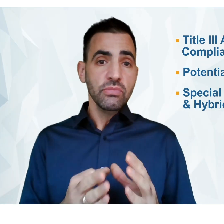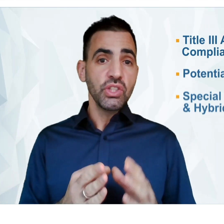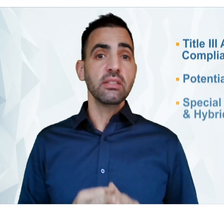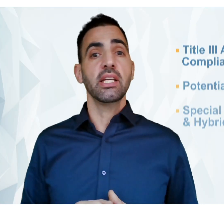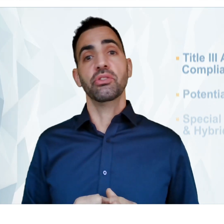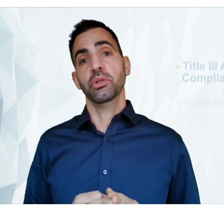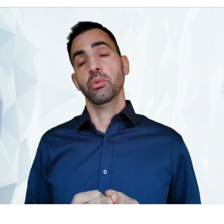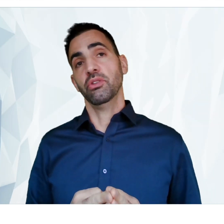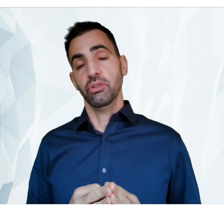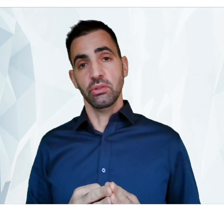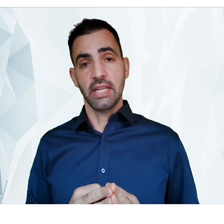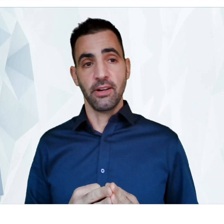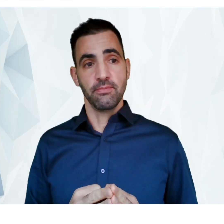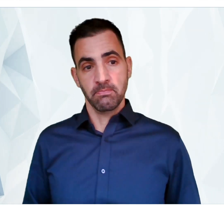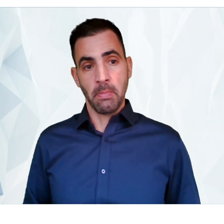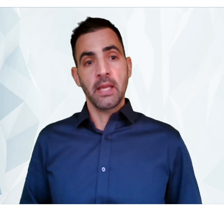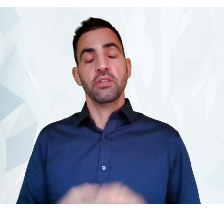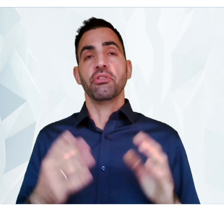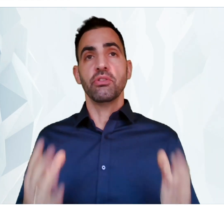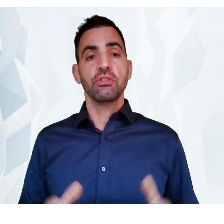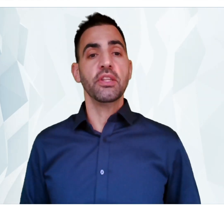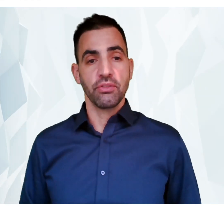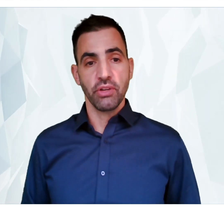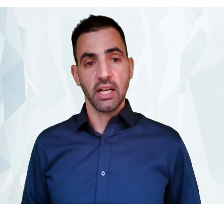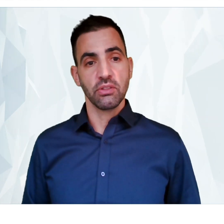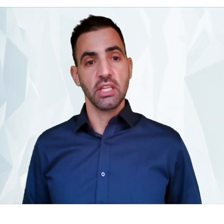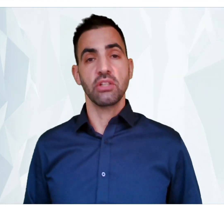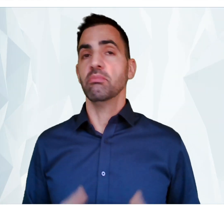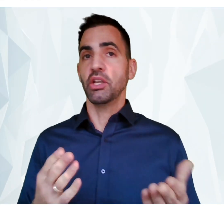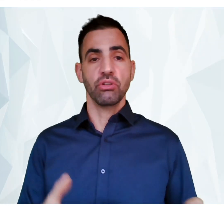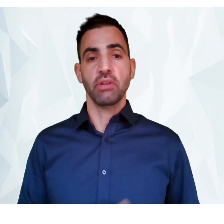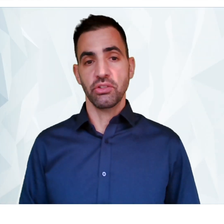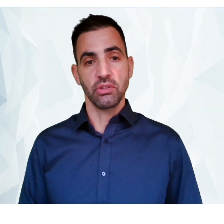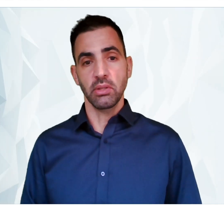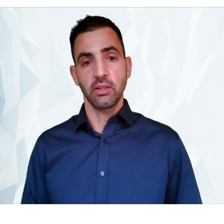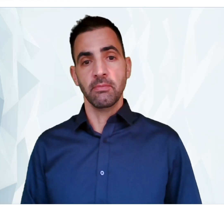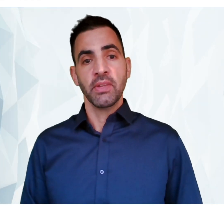just like you are doing with your students now. So, if you are interested in this free consultation, make sure to register below.